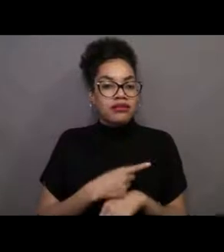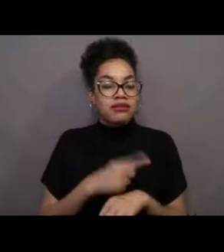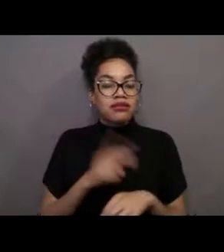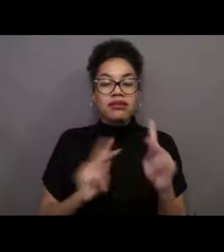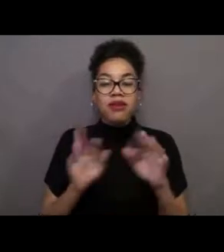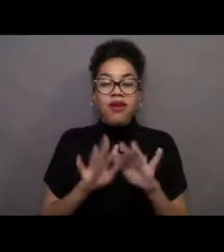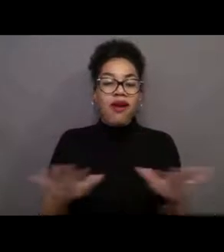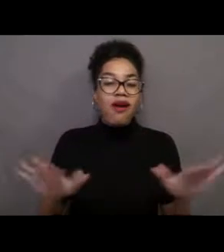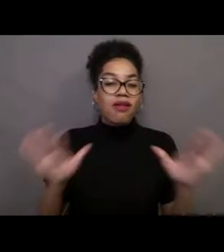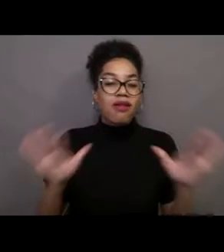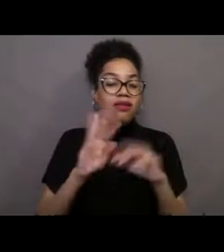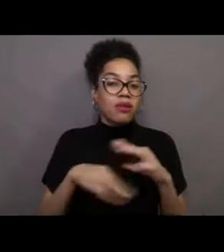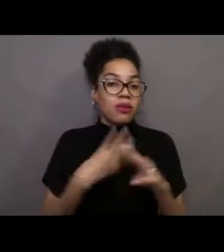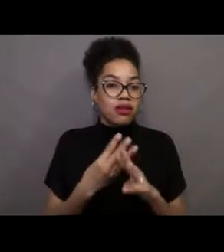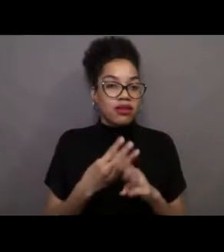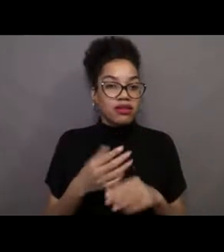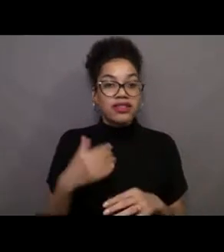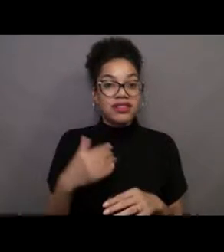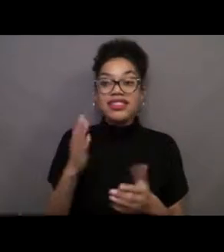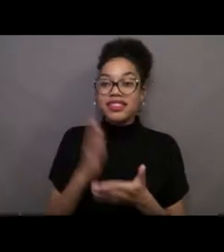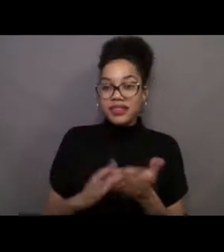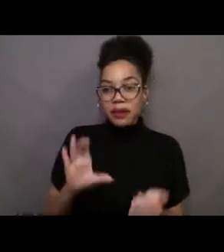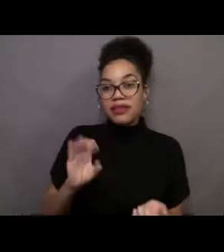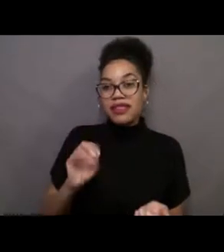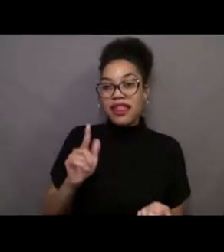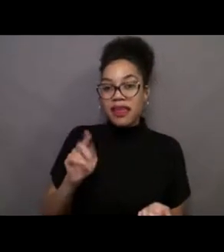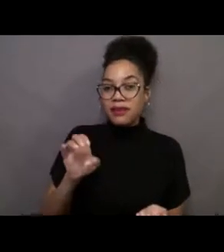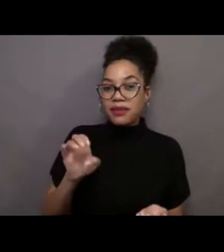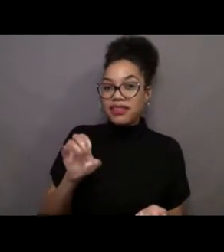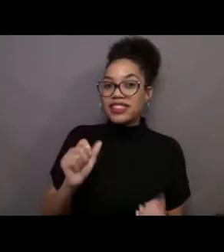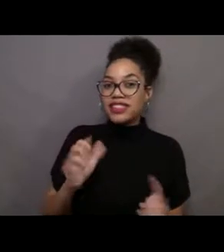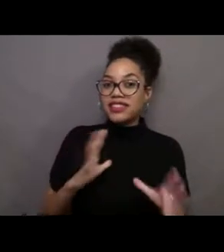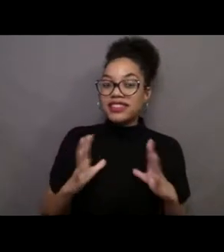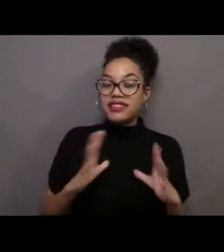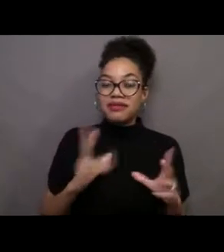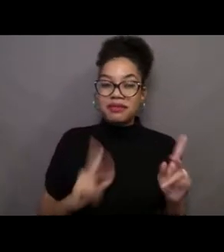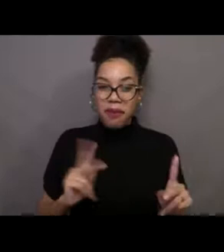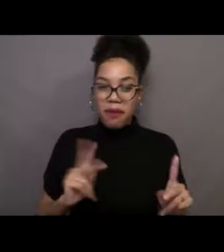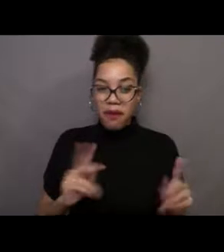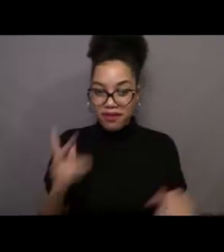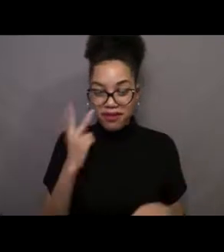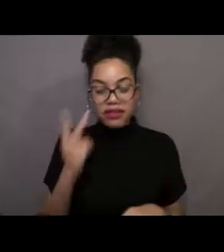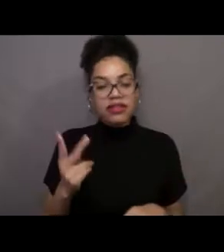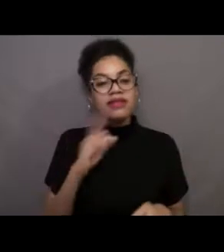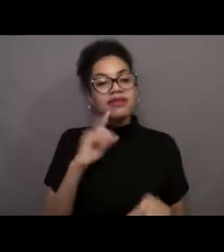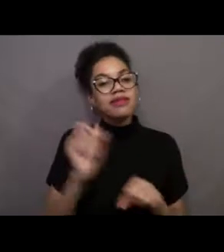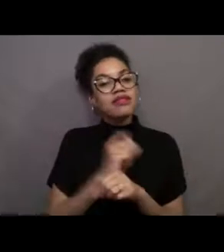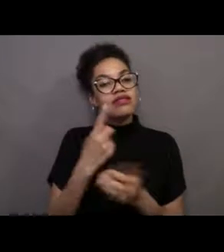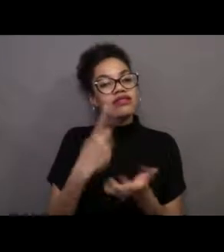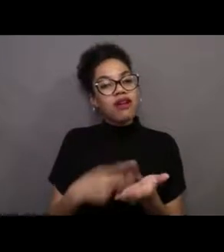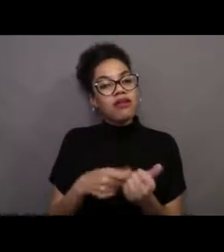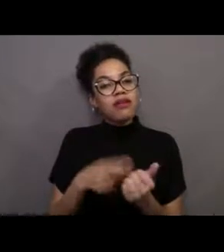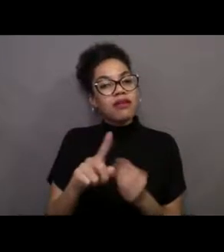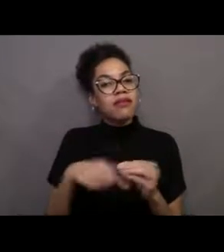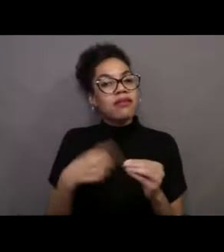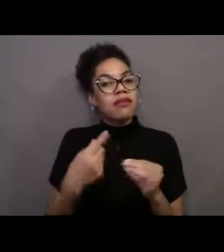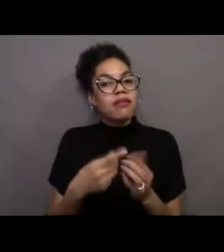We've had celebrities. And we get to have conversations with them about what makes this place special. And that's pretty awesome.